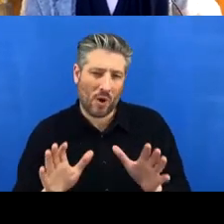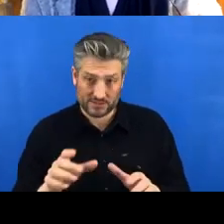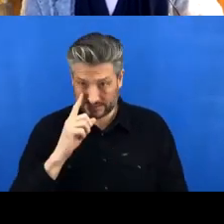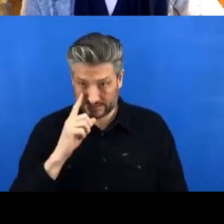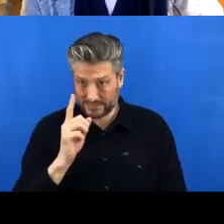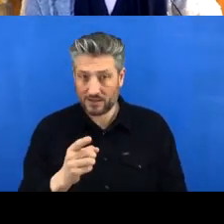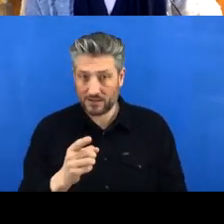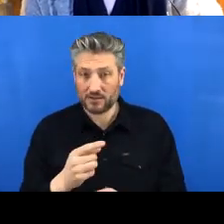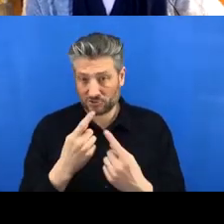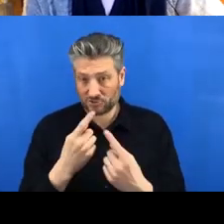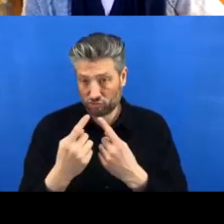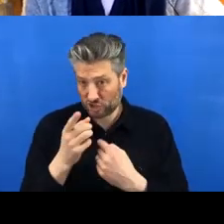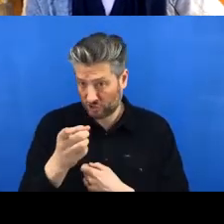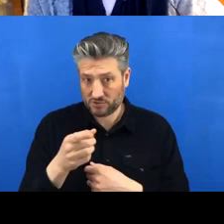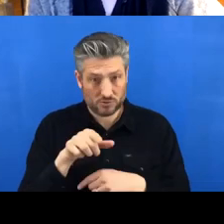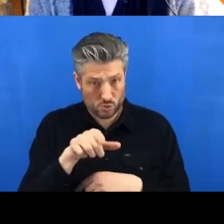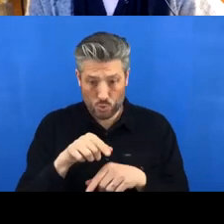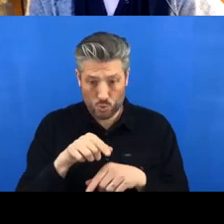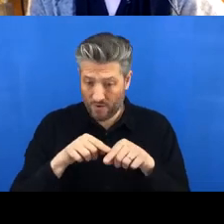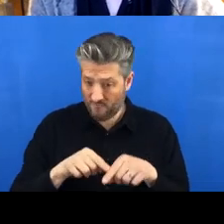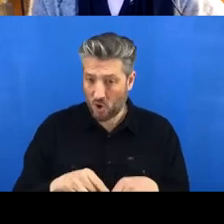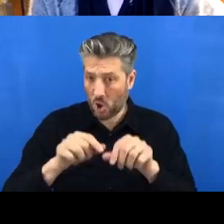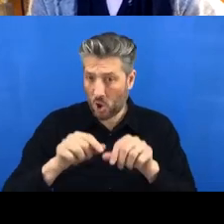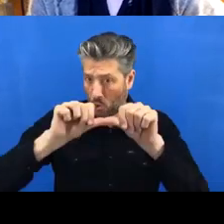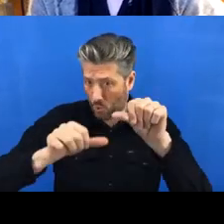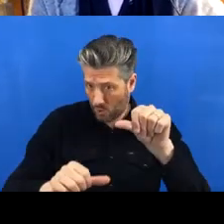I’m not going to try and merge them all right now because that could be a bit of a mess, but I will.